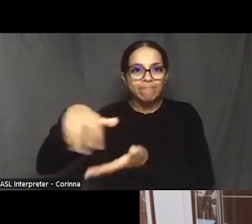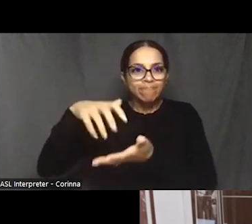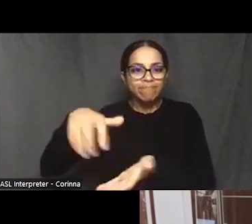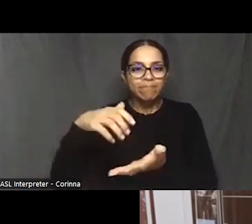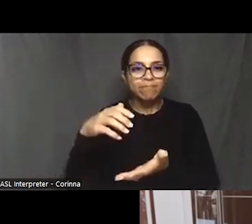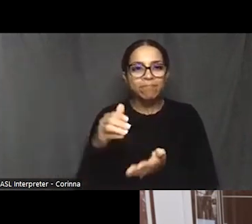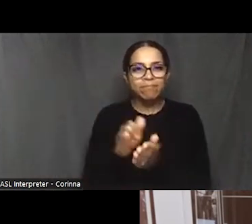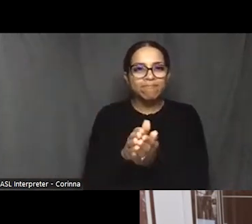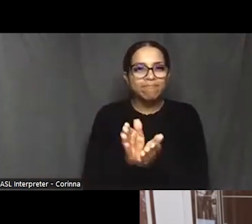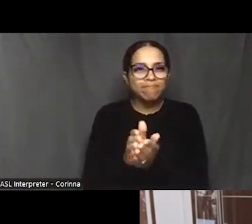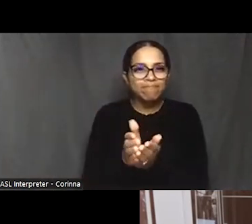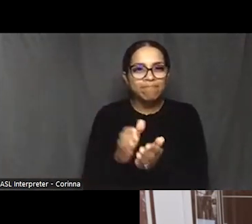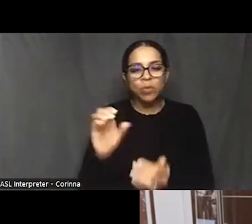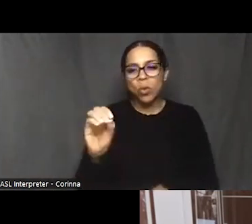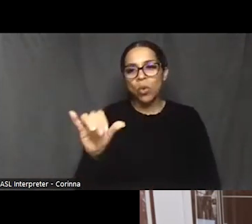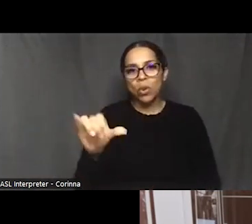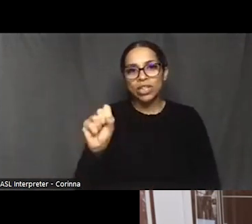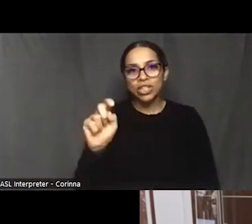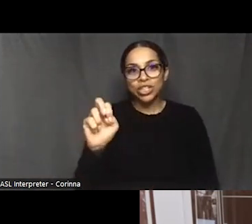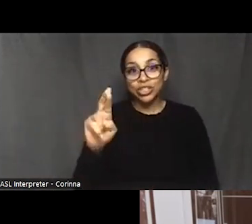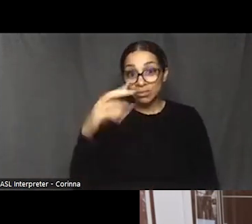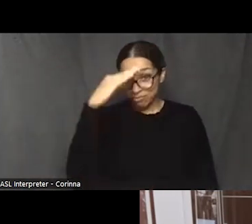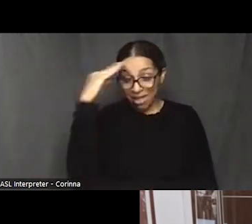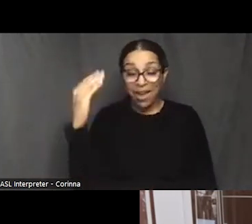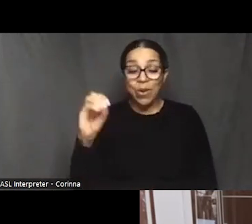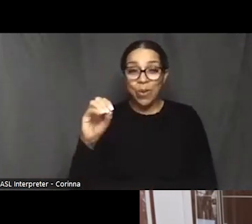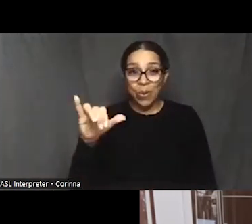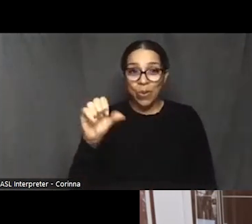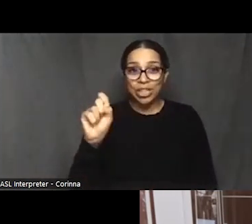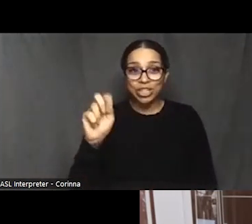There were only two Skipjack working on the bay that were owned